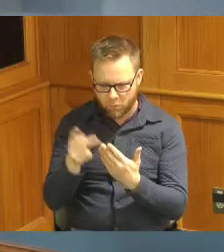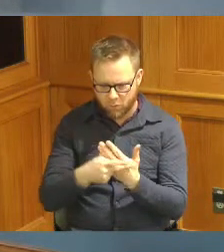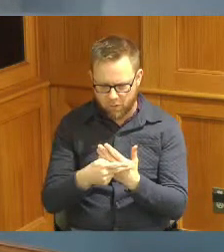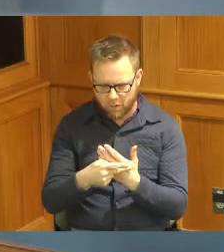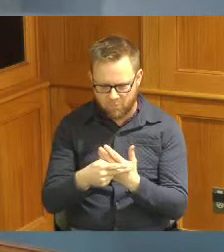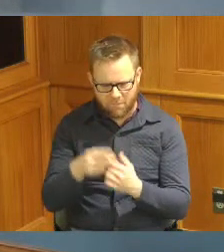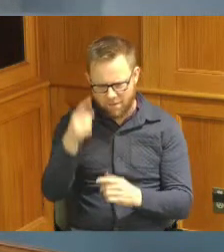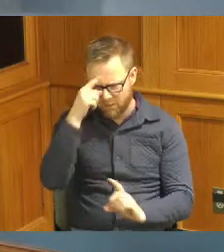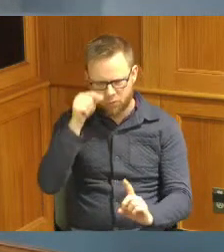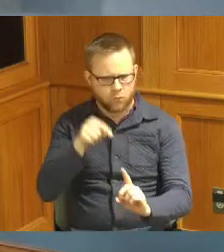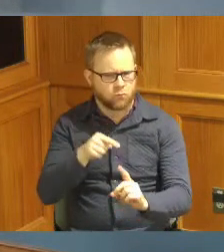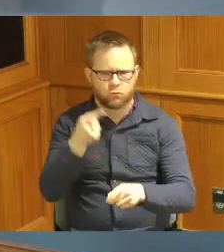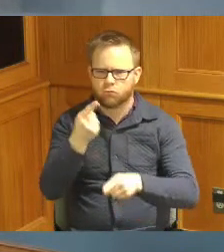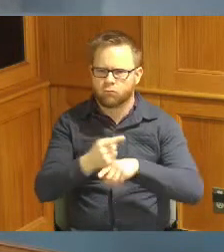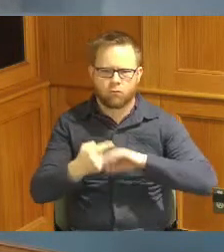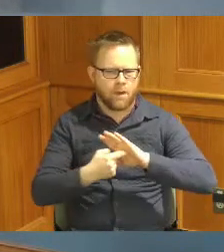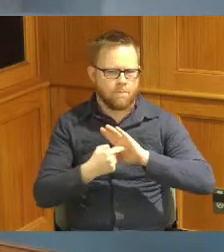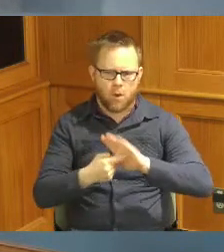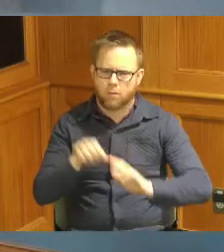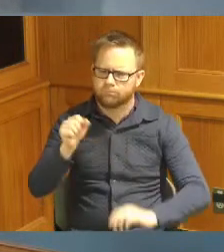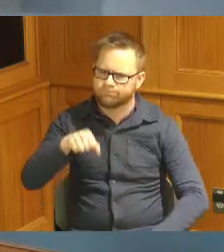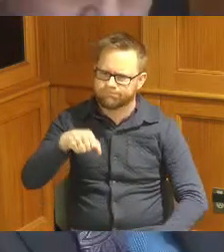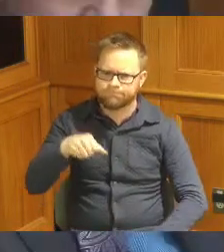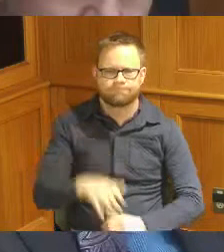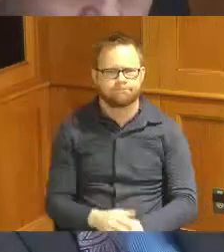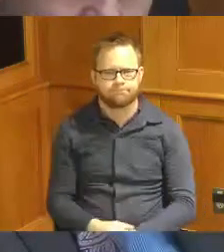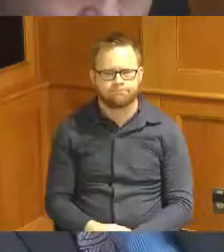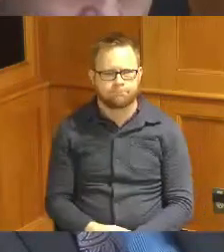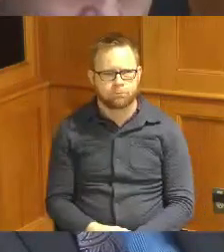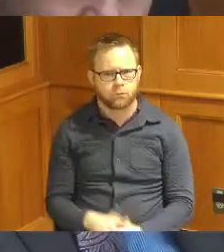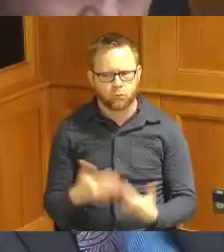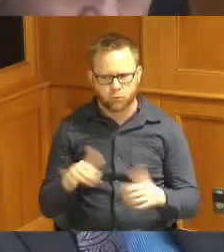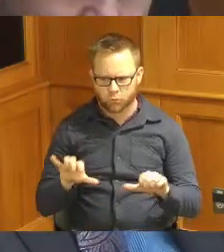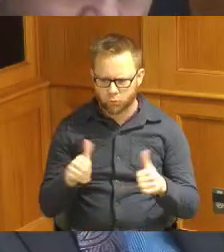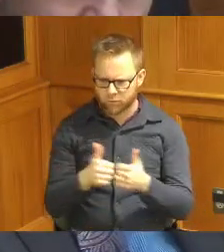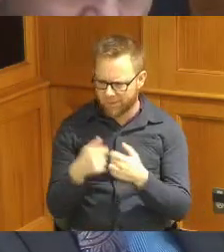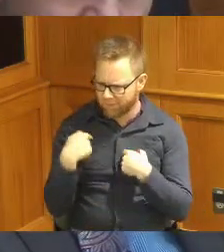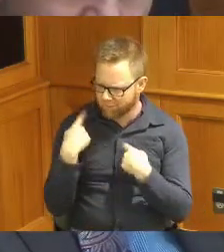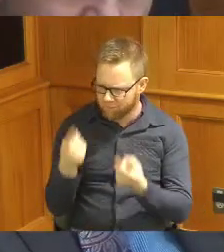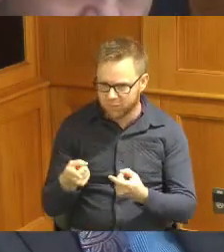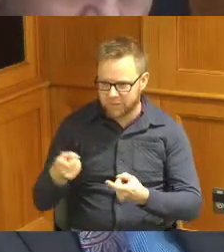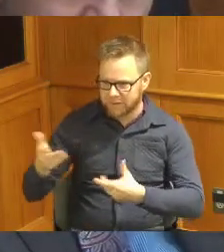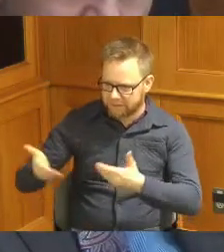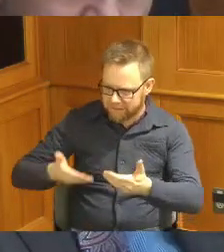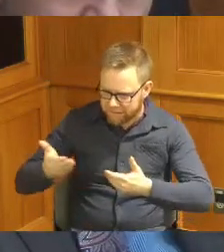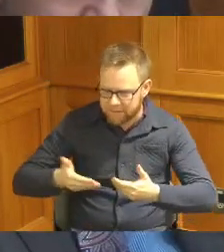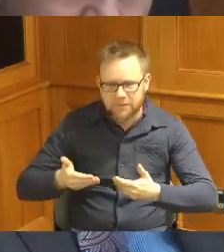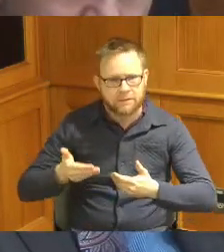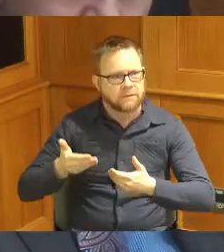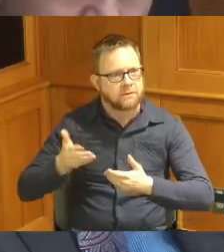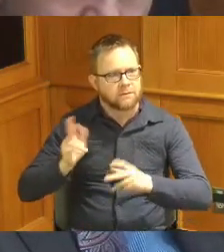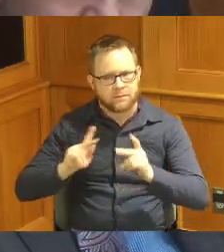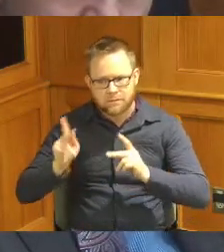is exactly the right model because I know that challenge has been getting folks into programs